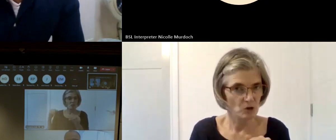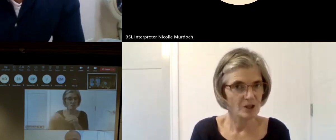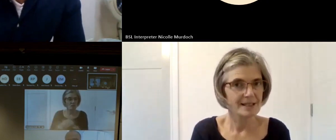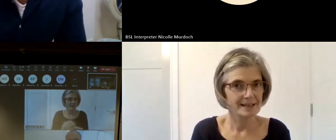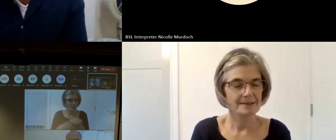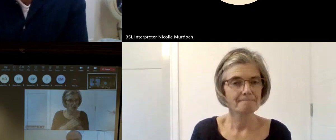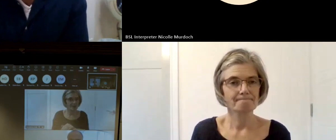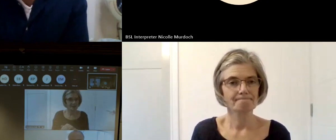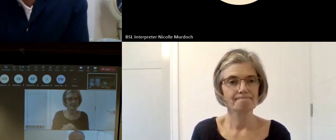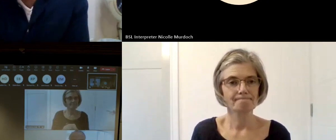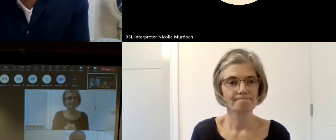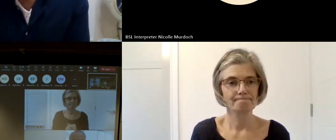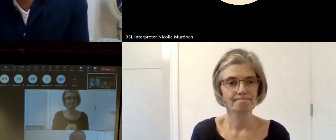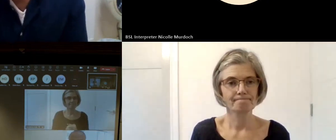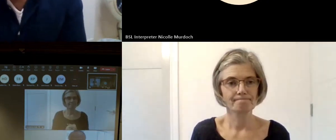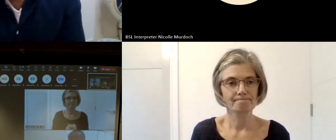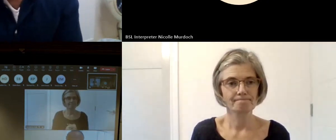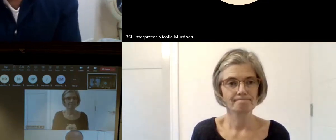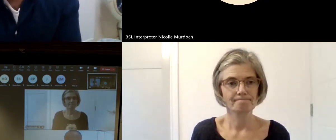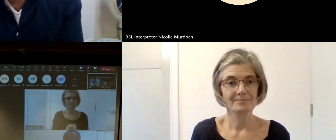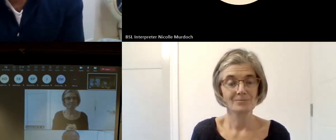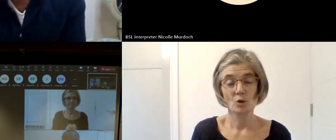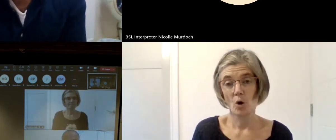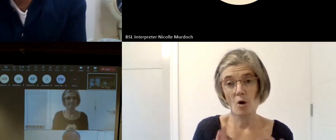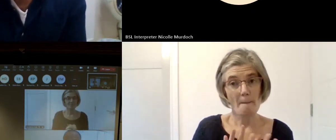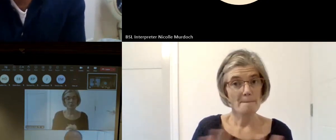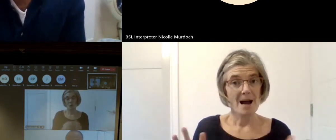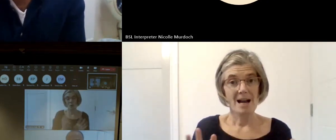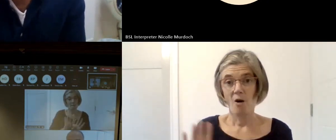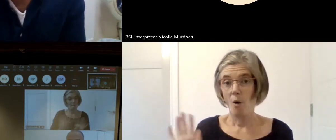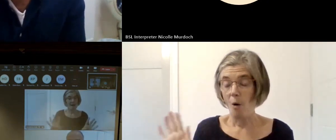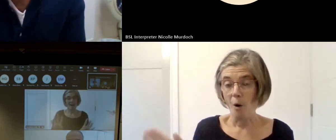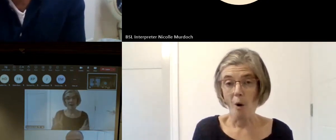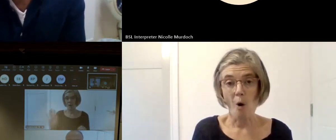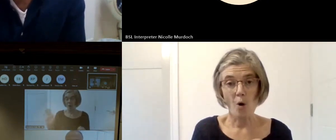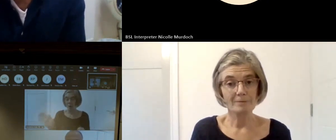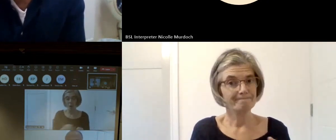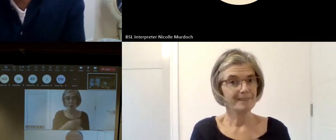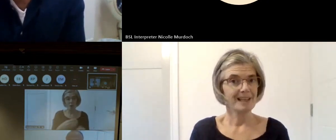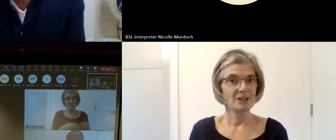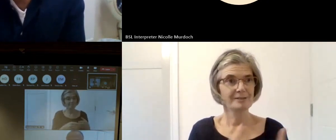of almost leaders in their own little bit of per so can you all kind of explain your little I guess